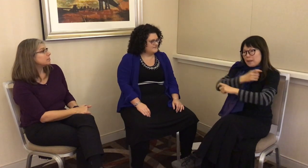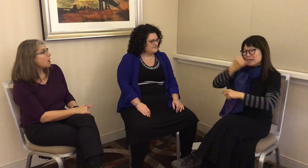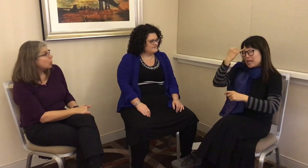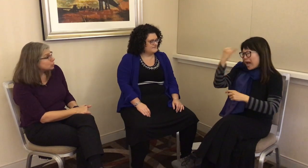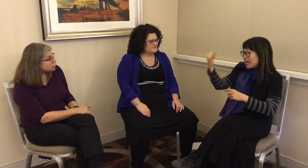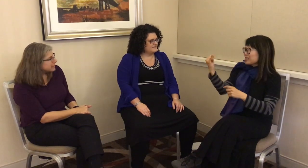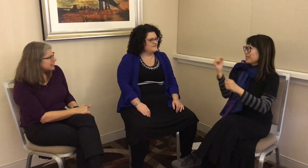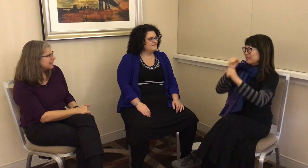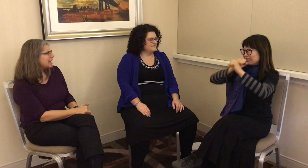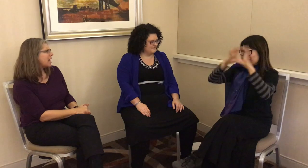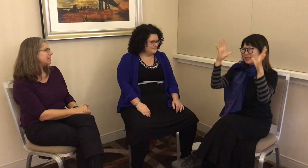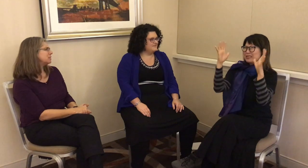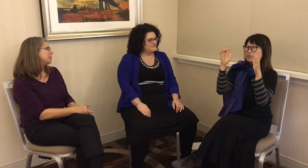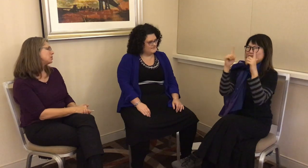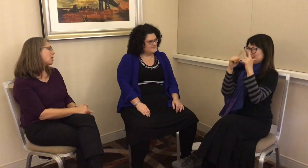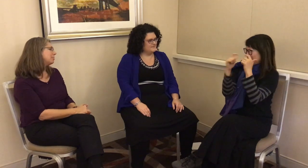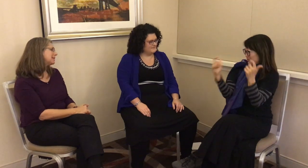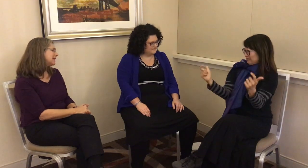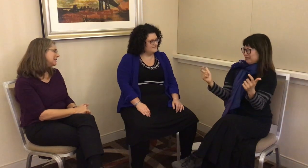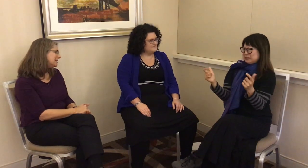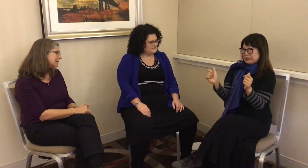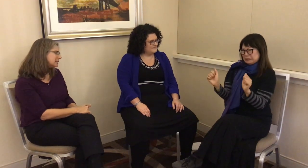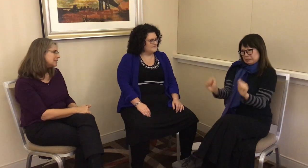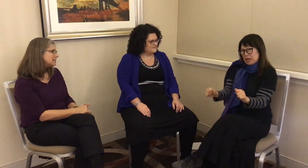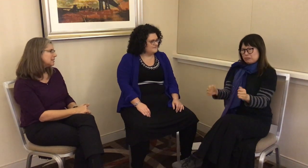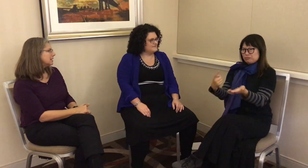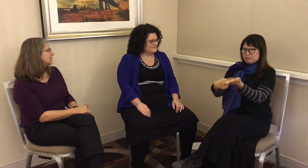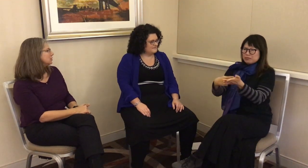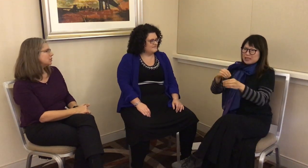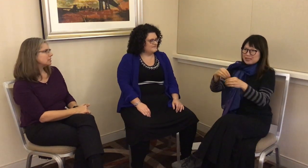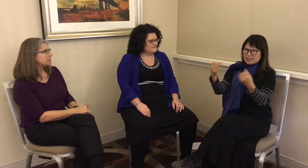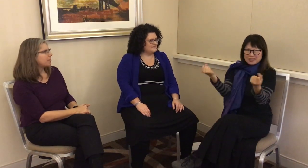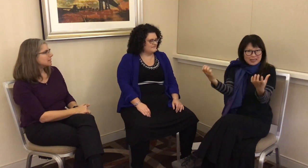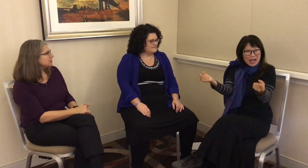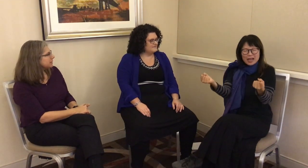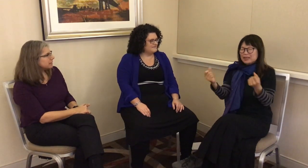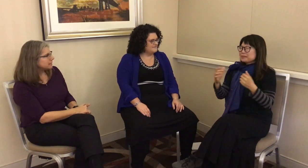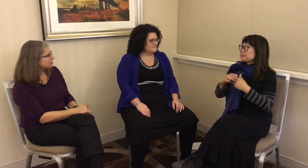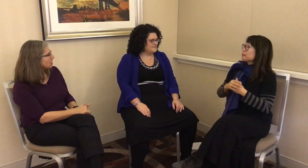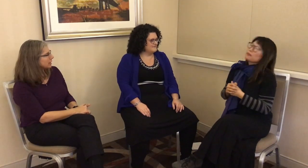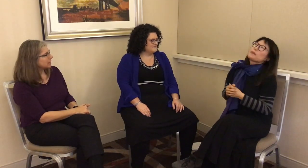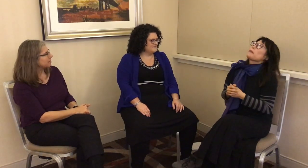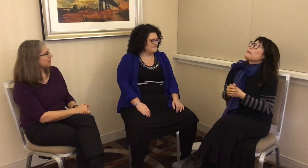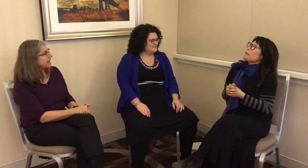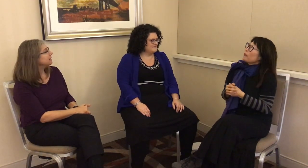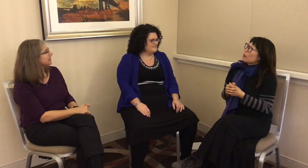the poetry, how they expressed complex ideas, just the possibility of talking about anything